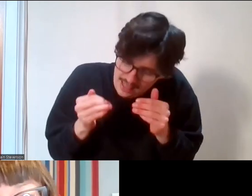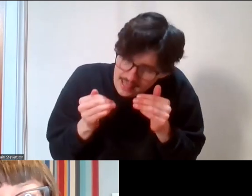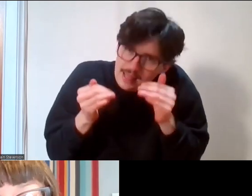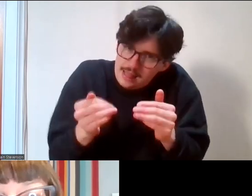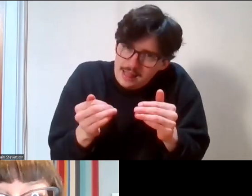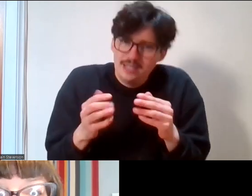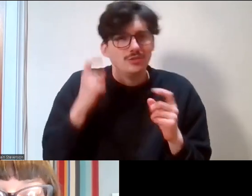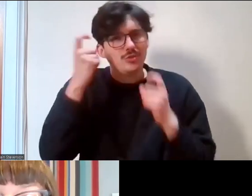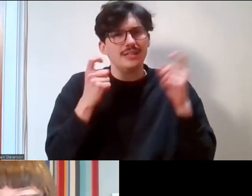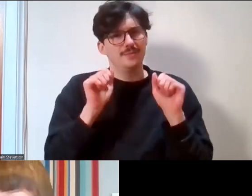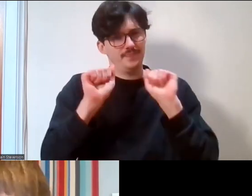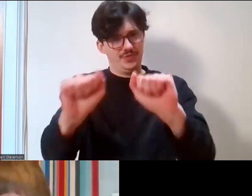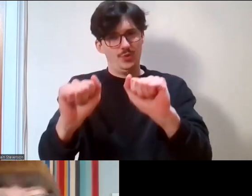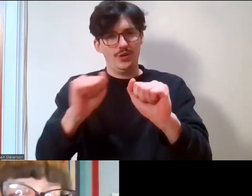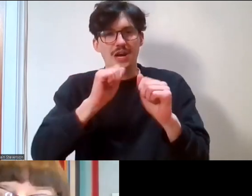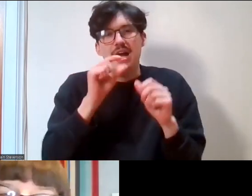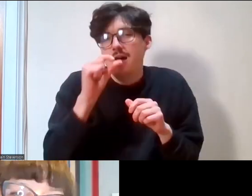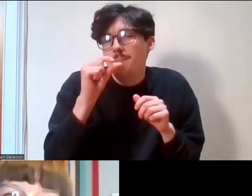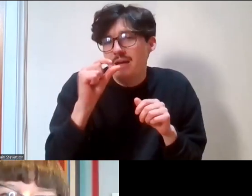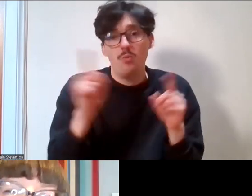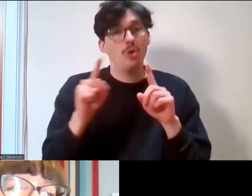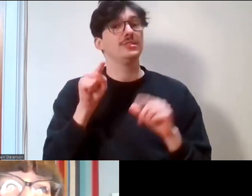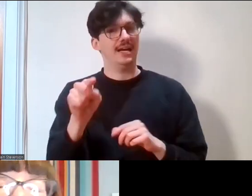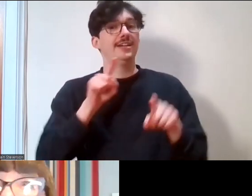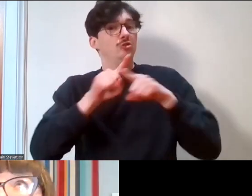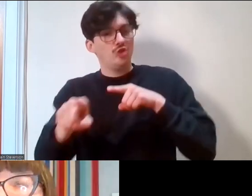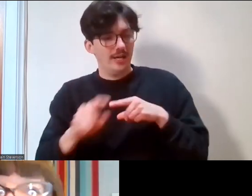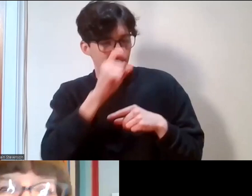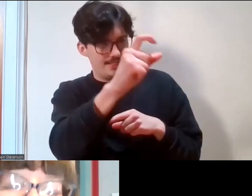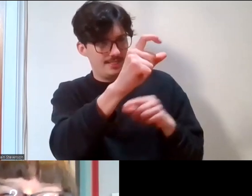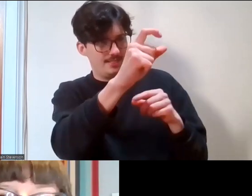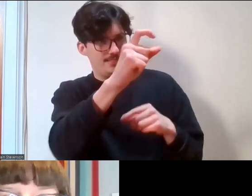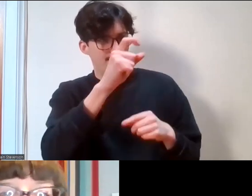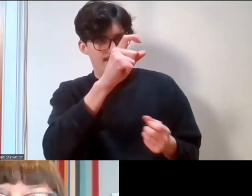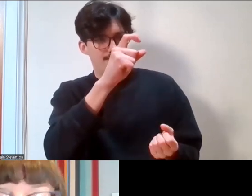like? So work out what that one thing is going to be, work out what your goal is in the next